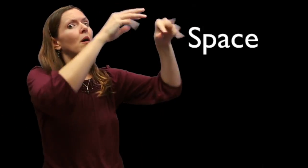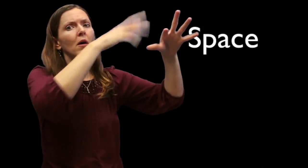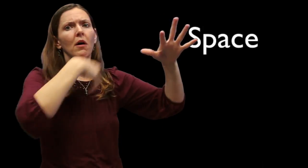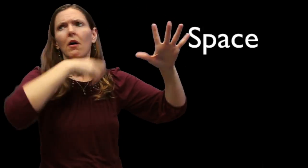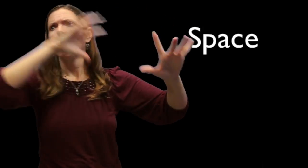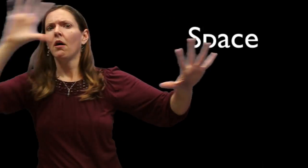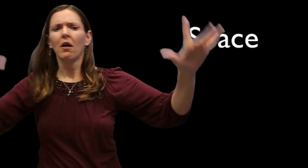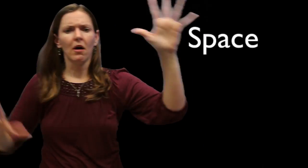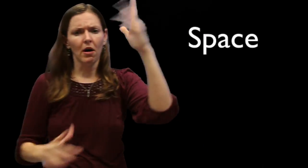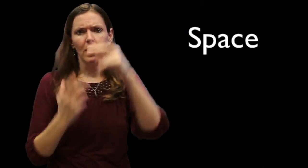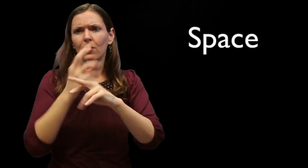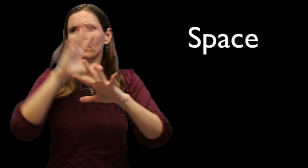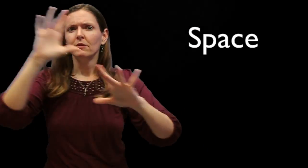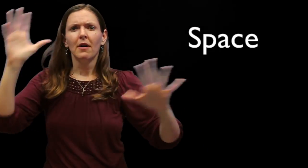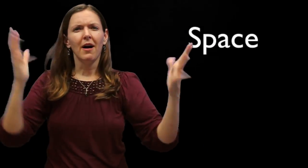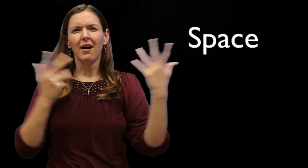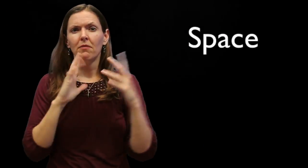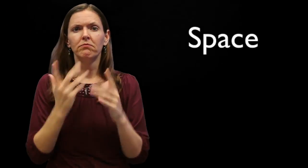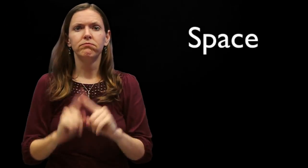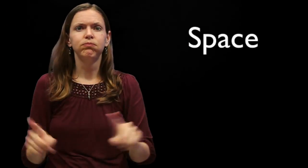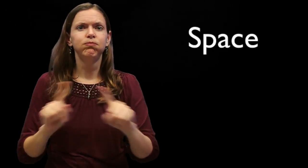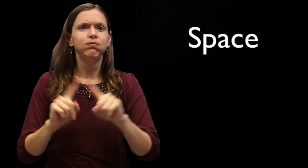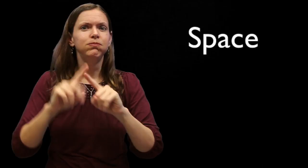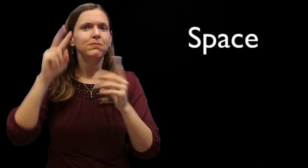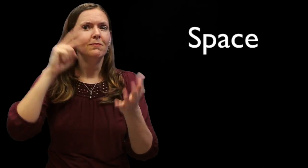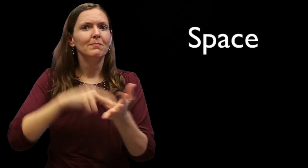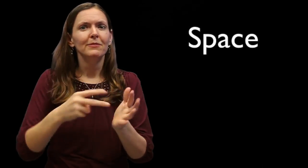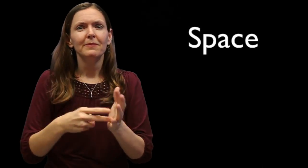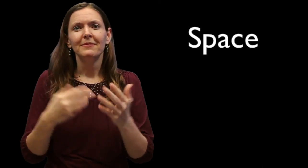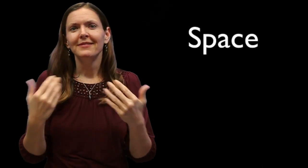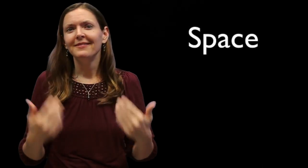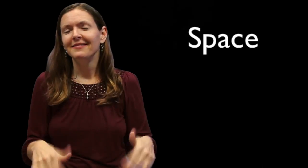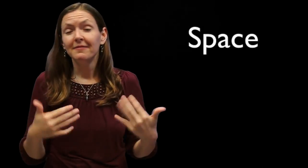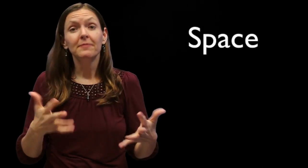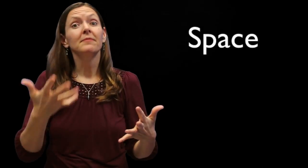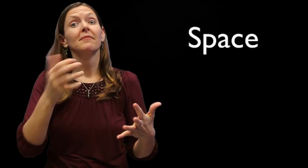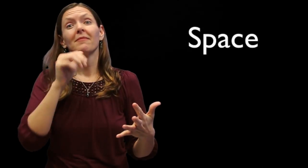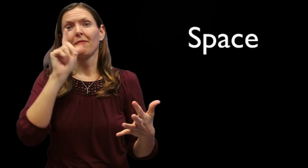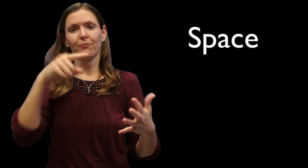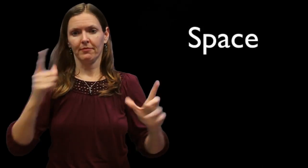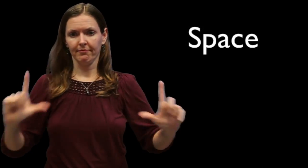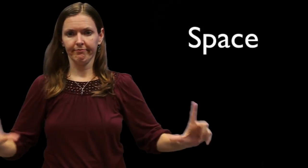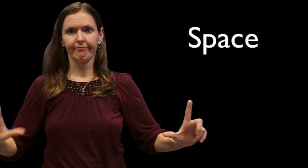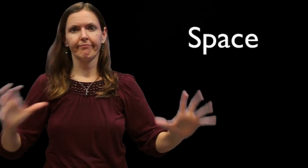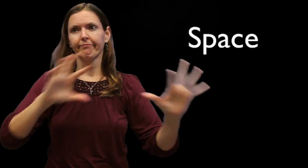bottom to top left), depicting the full water cycle on a vertical signing plane. The space in front of you can be used for so many purposes! Actually, presenters are not limited to the